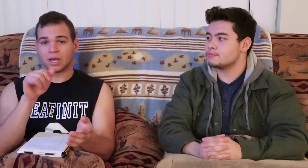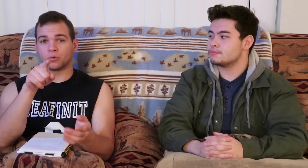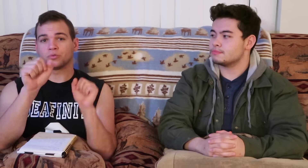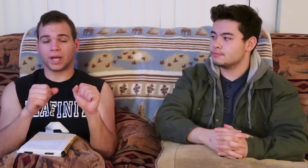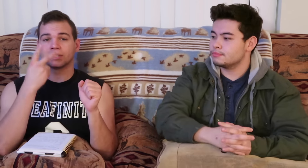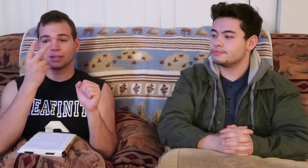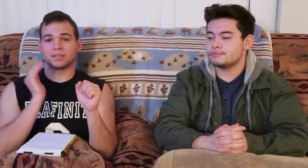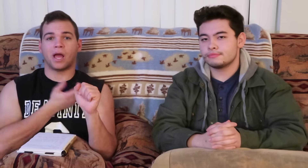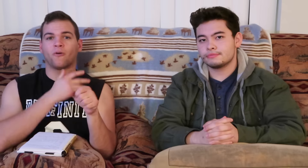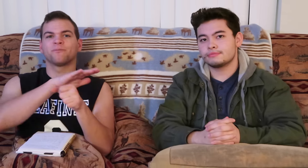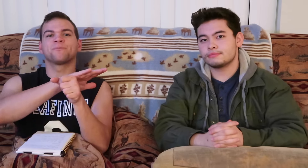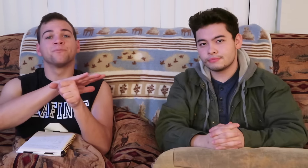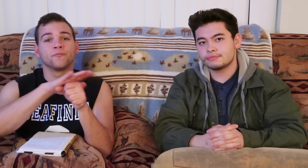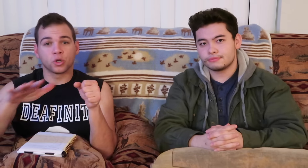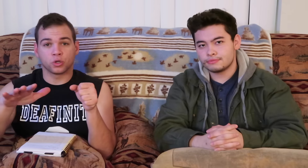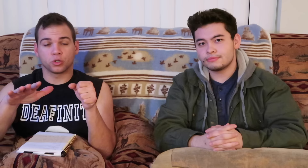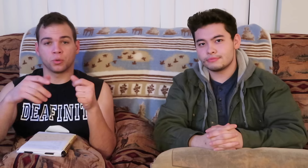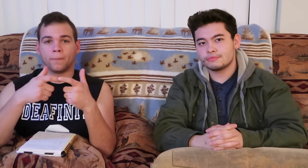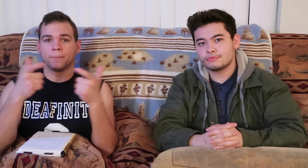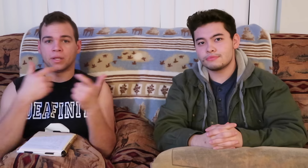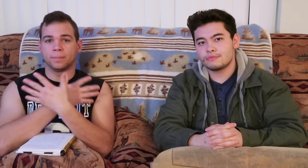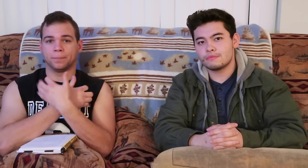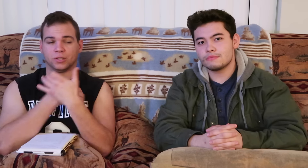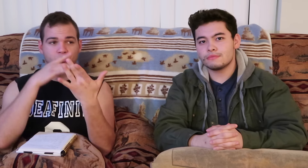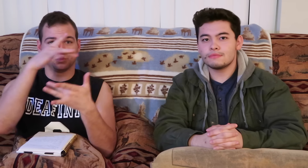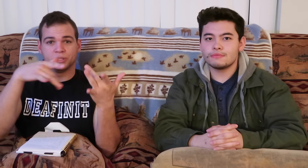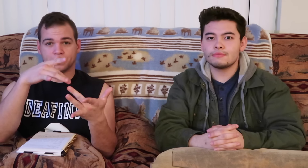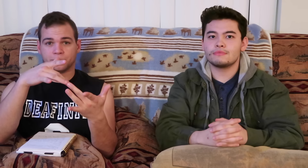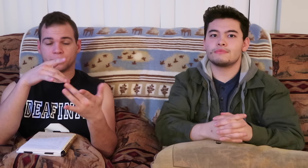is that you can see our FULL big bear trip